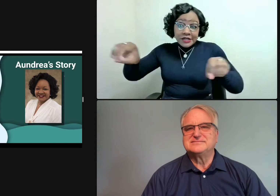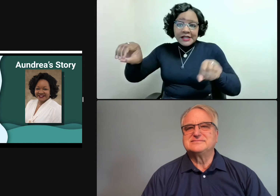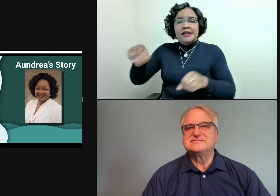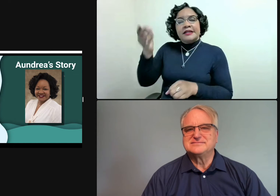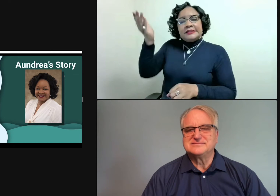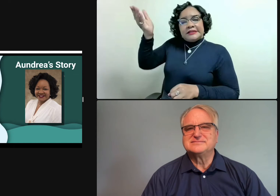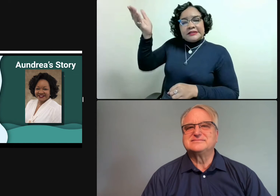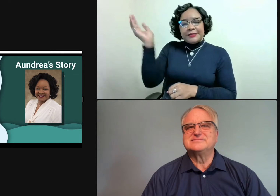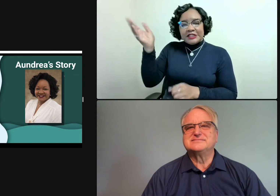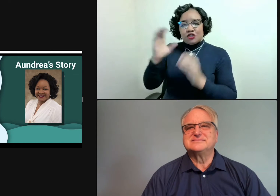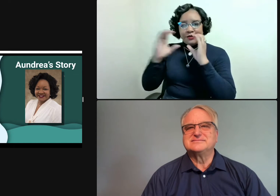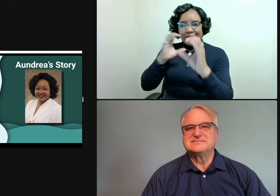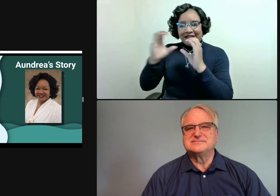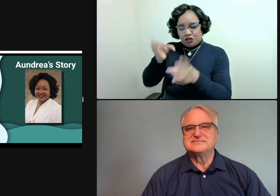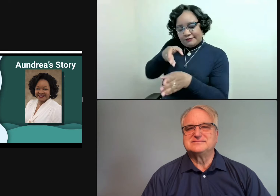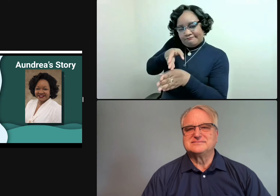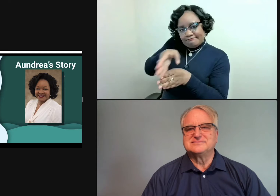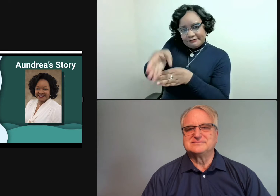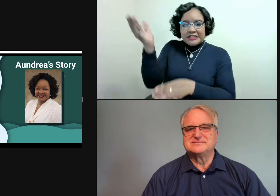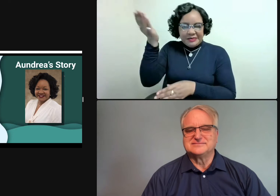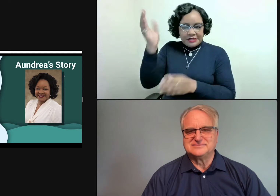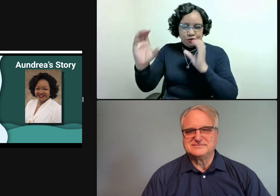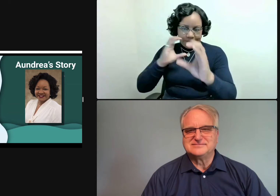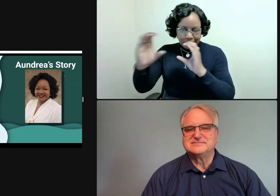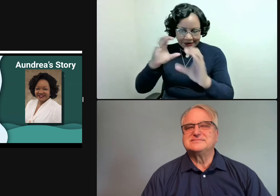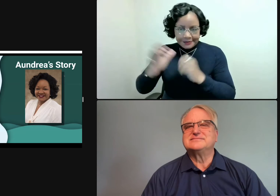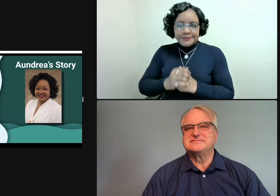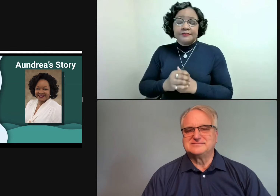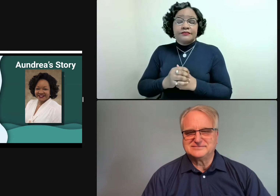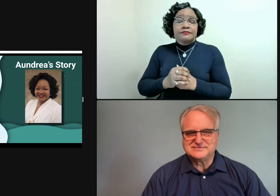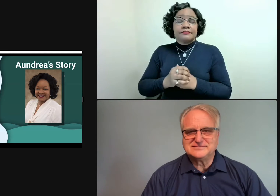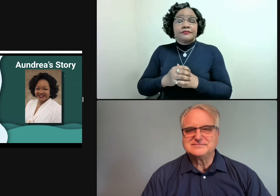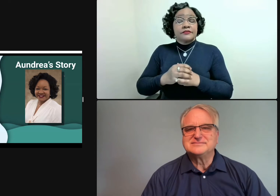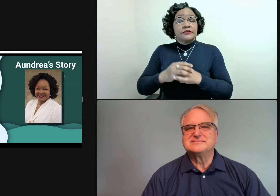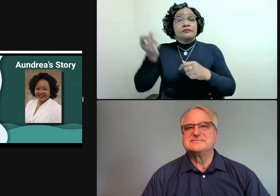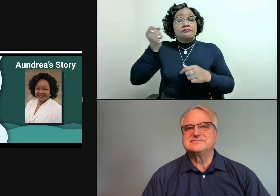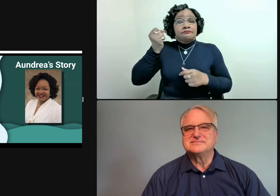Once I graduated with my bachelor's degree, I went into the communications field.